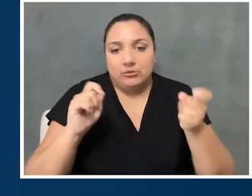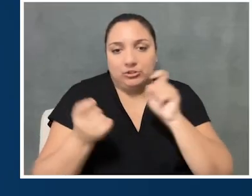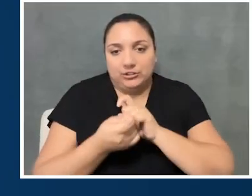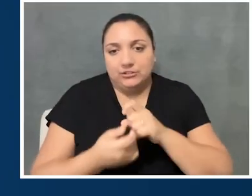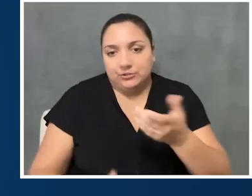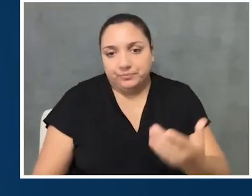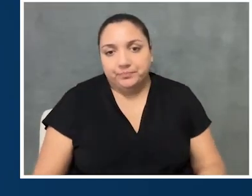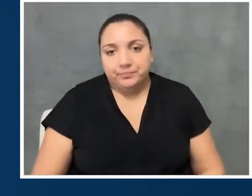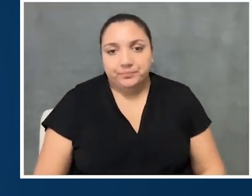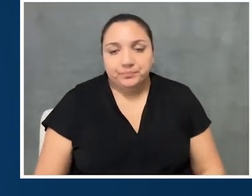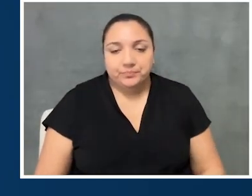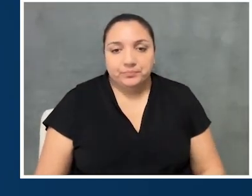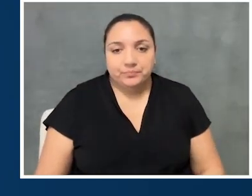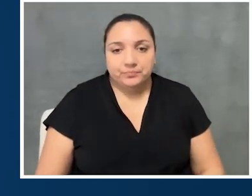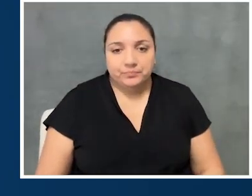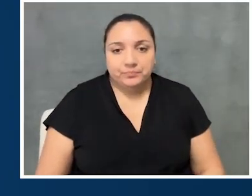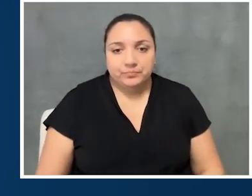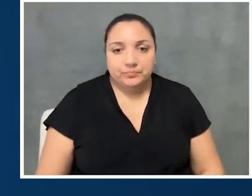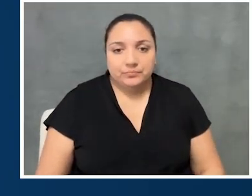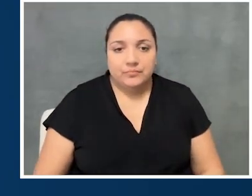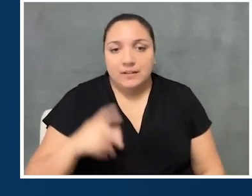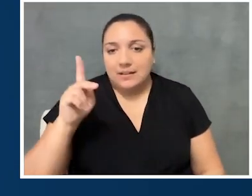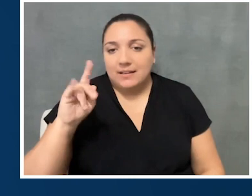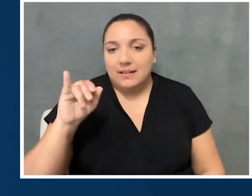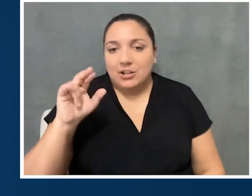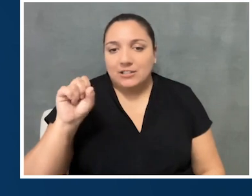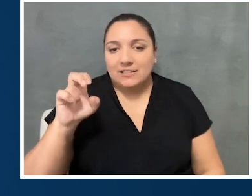Yeah. You know, that's the million-dollar question, for sure.